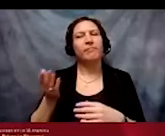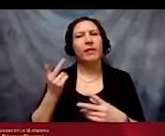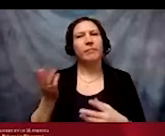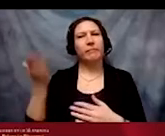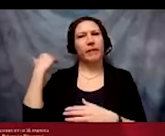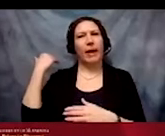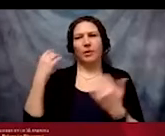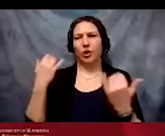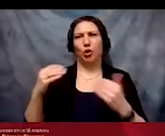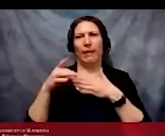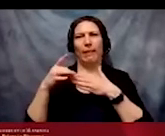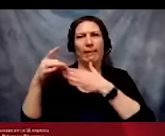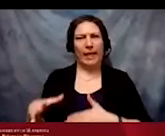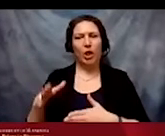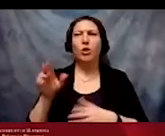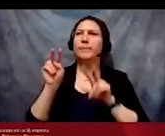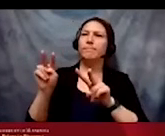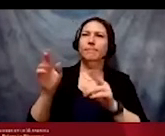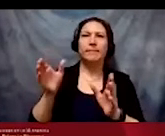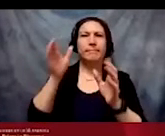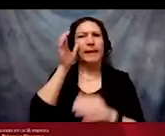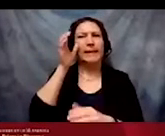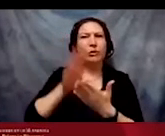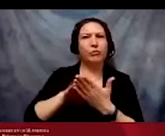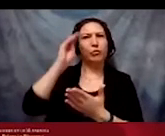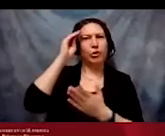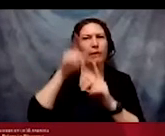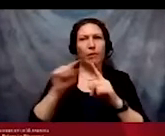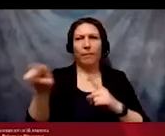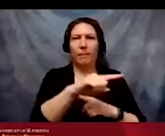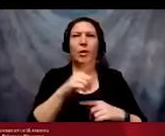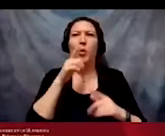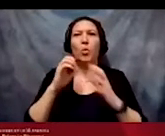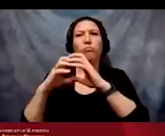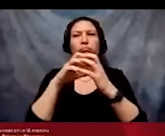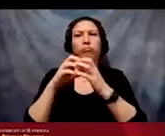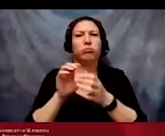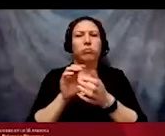multiple minoritized communities such as those shared with you today.